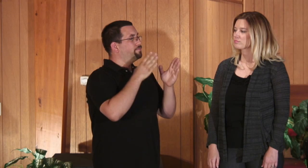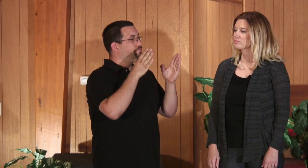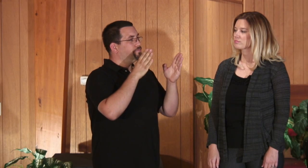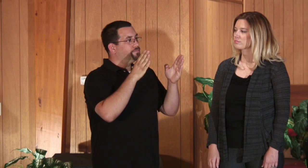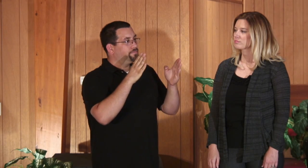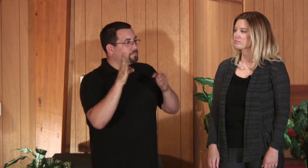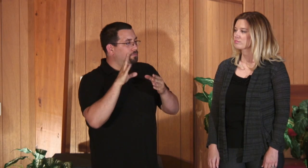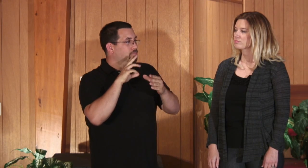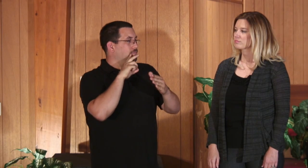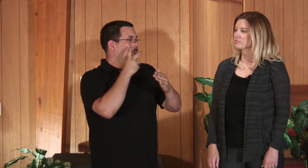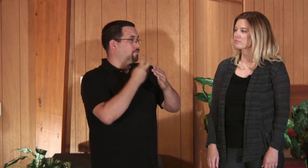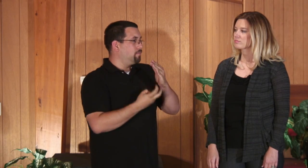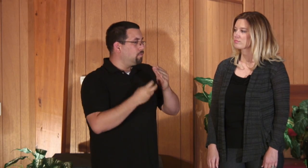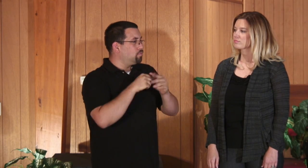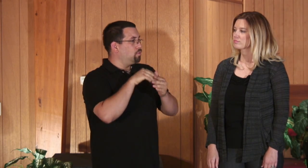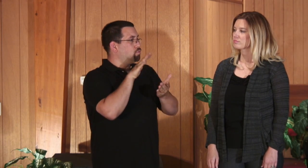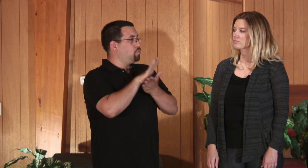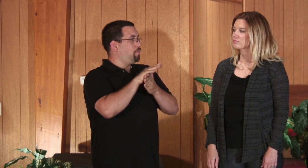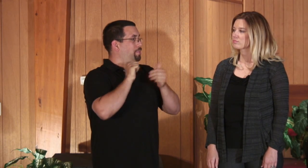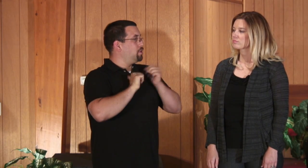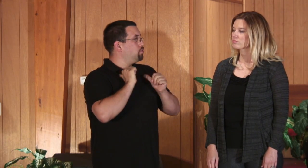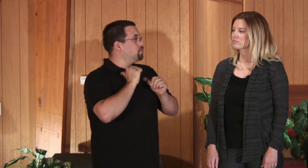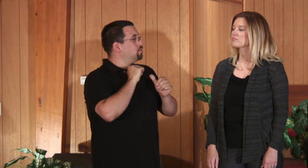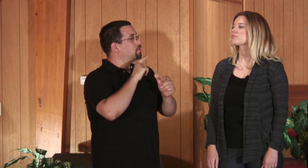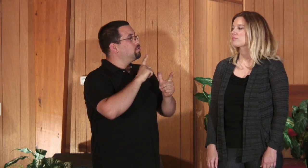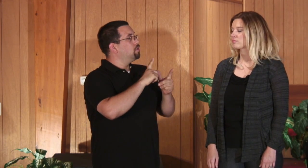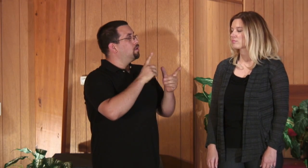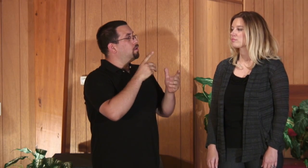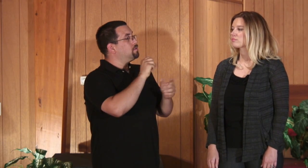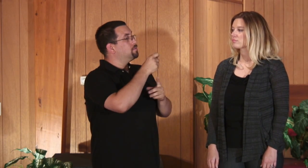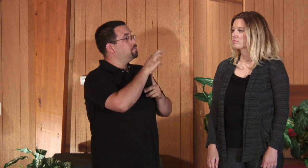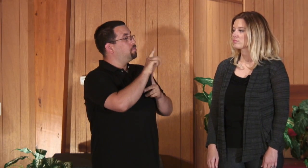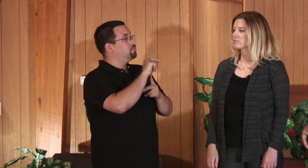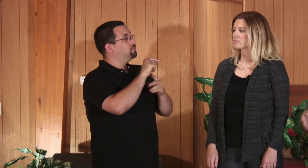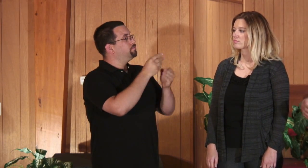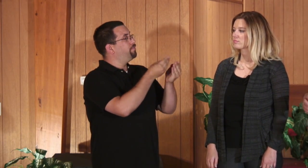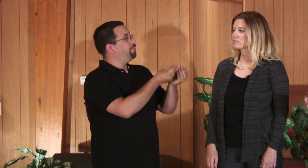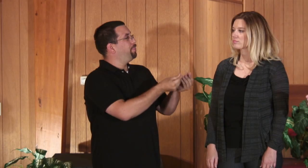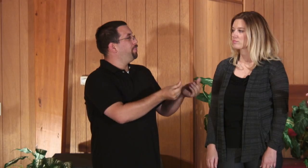of it. I tended to focus more, I got more involved with the theatrical parts of the